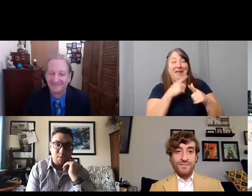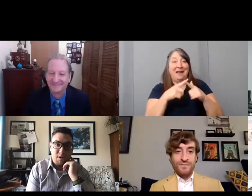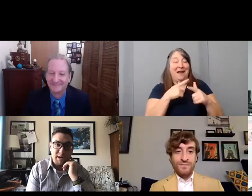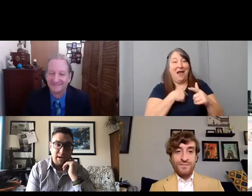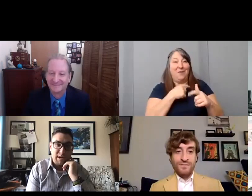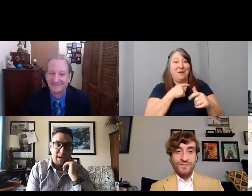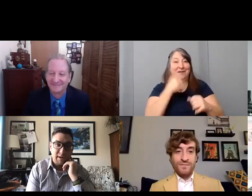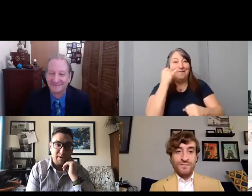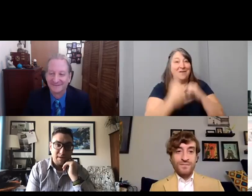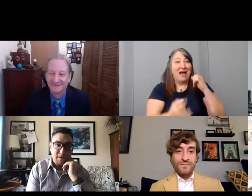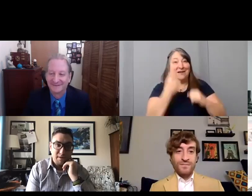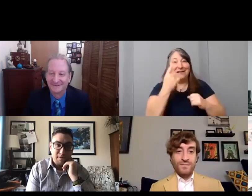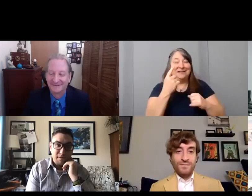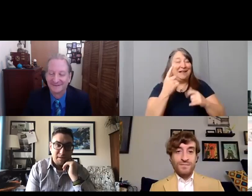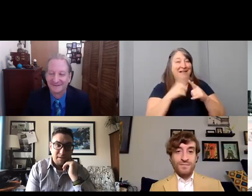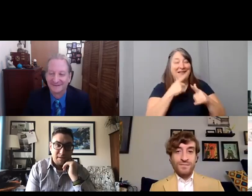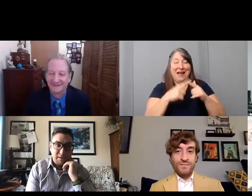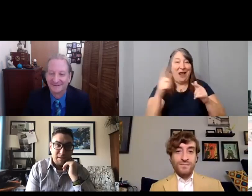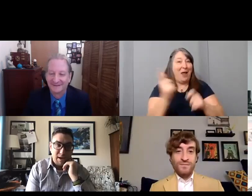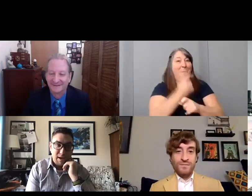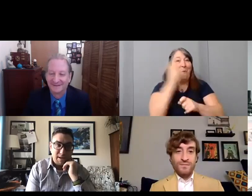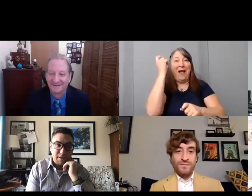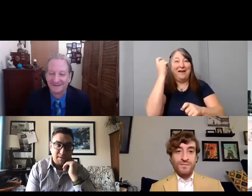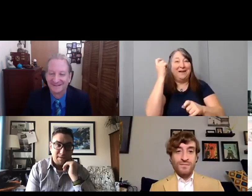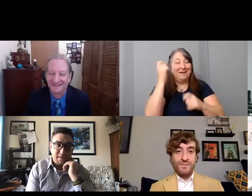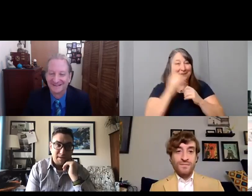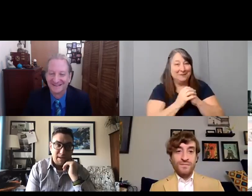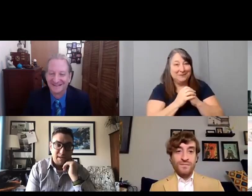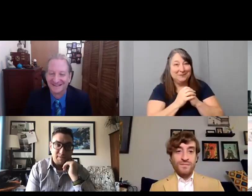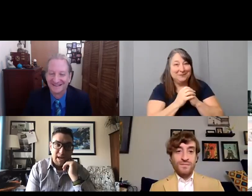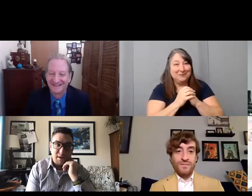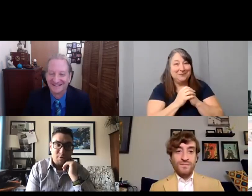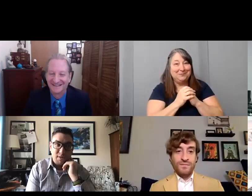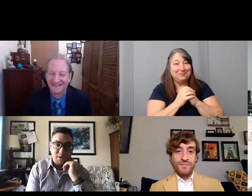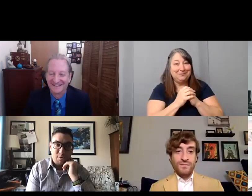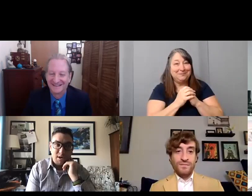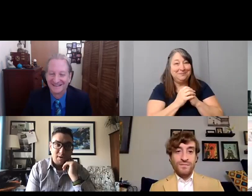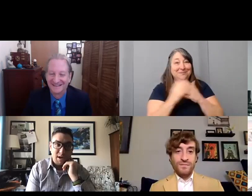And I mean it doesn't matter whether you win or not